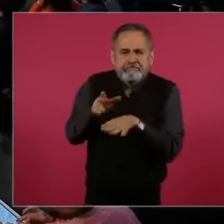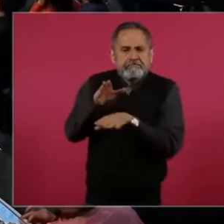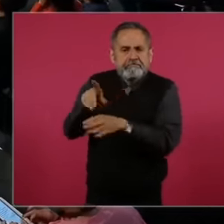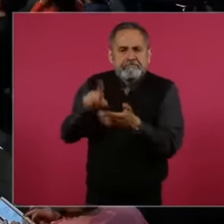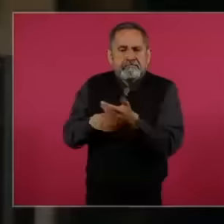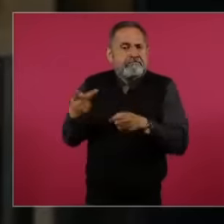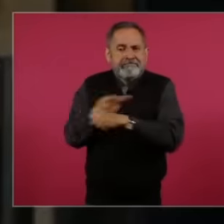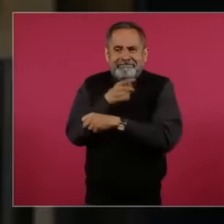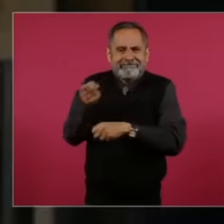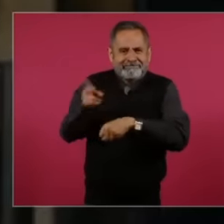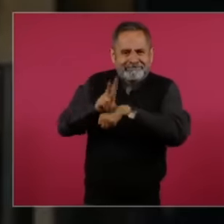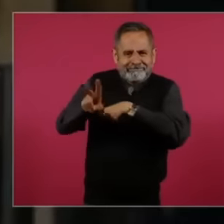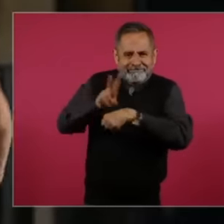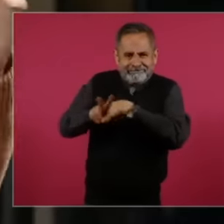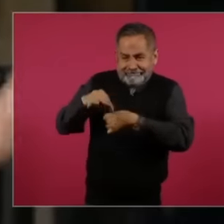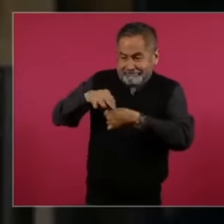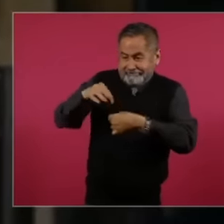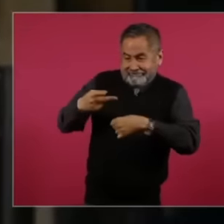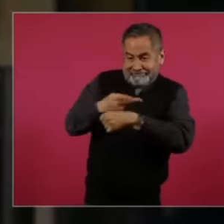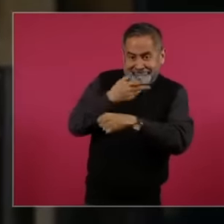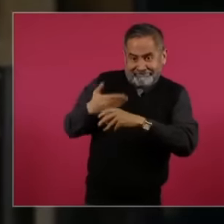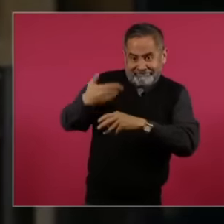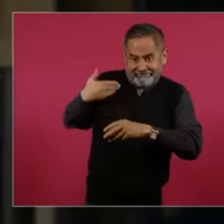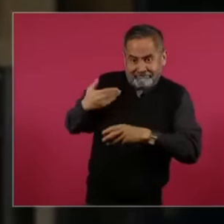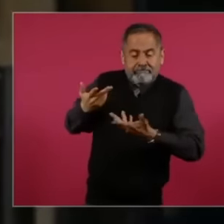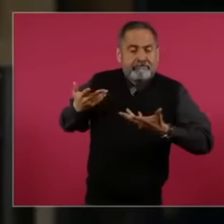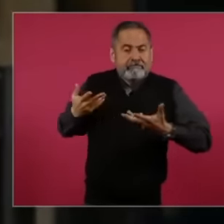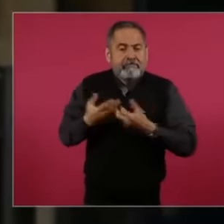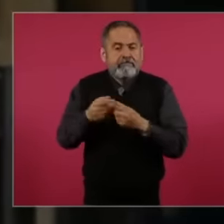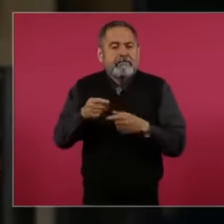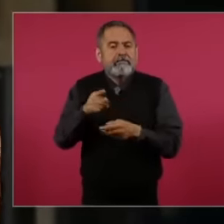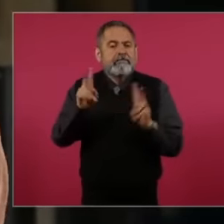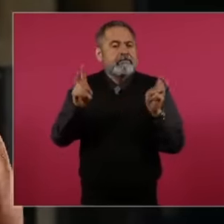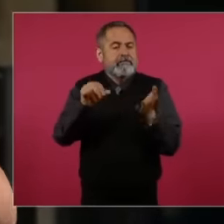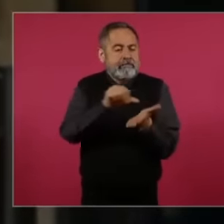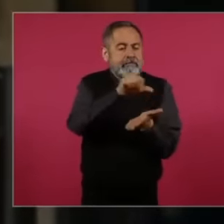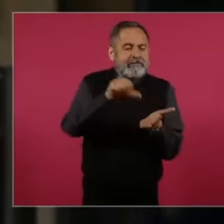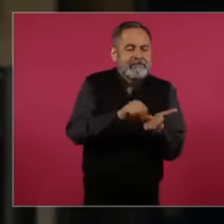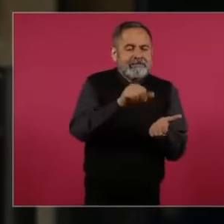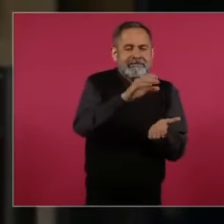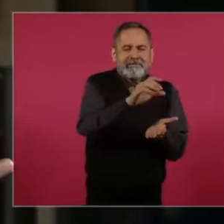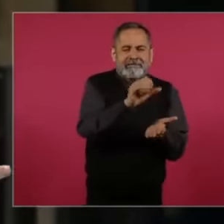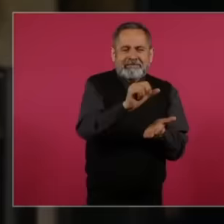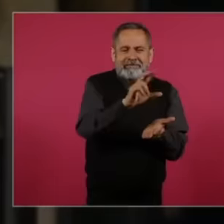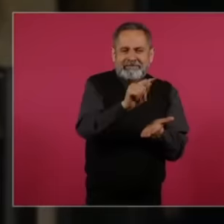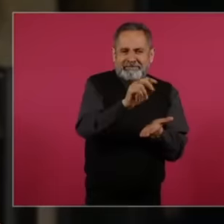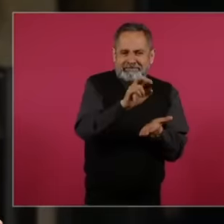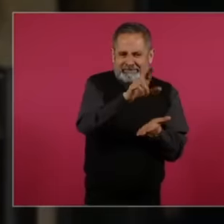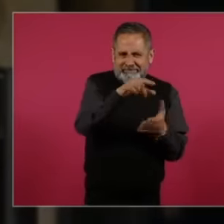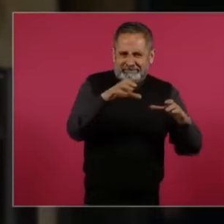in the country in parallel with the Carter Center, which was one of the only observers